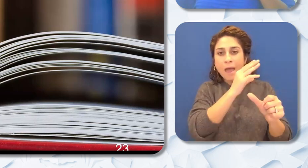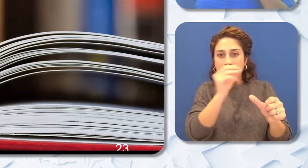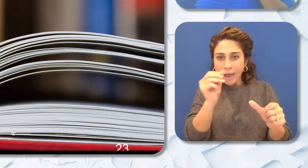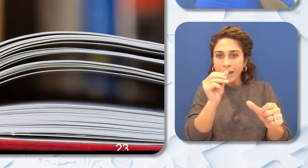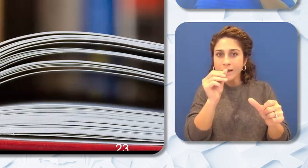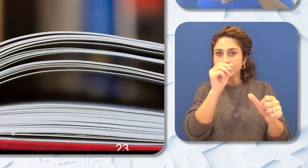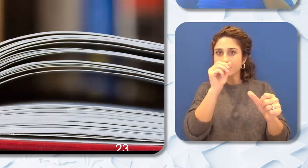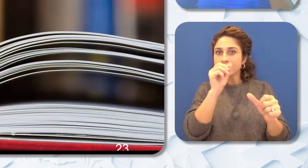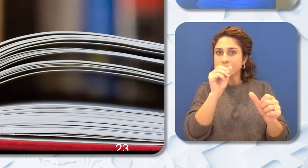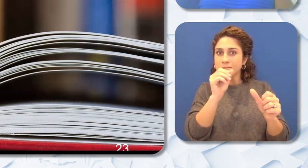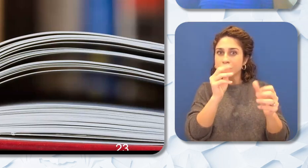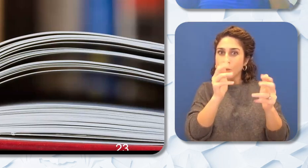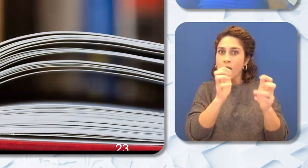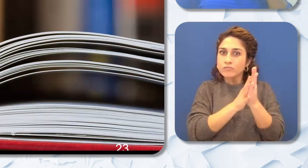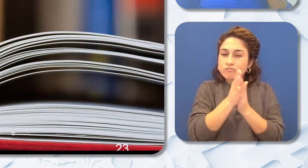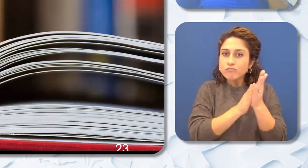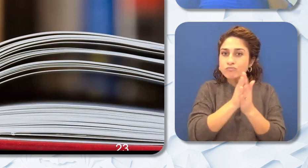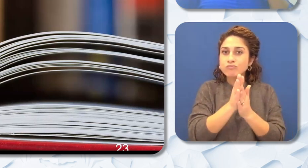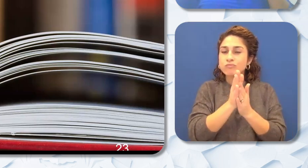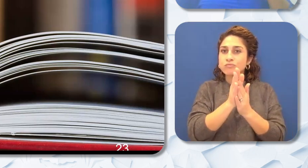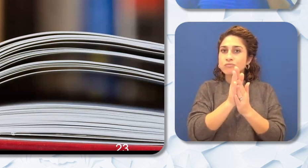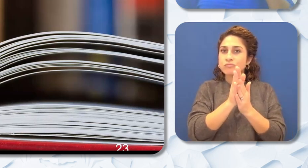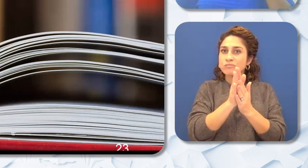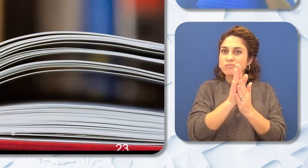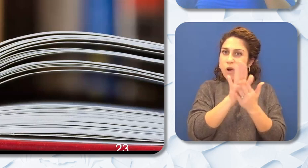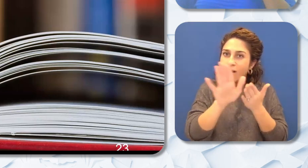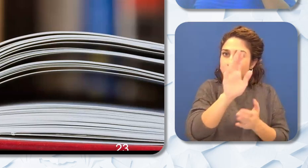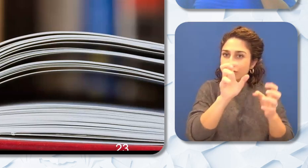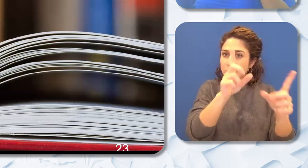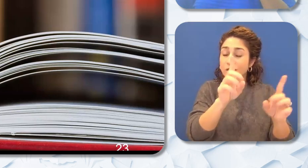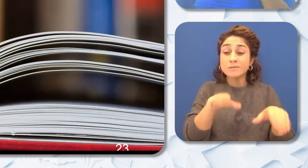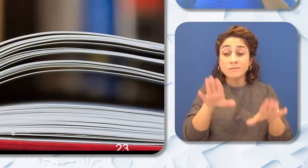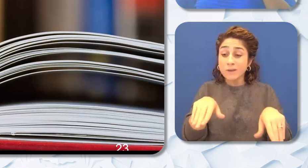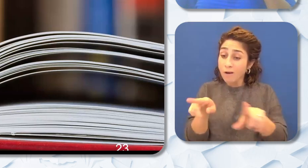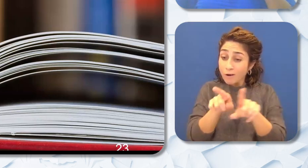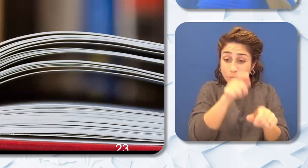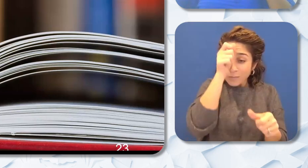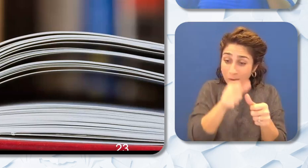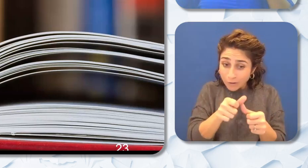and the plot twist was mentioned earlier. All students benefit from having an African American